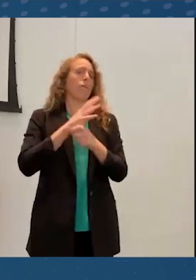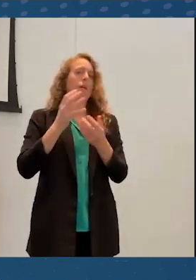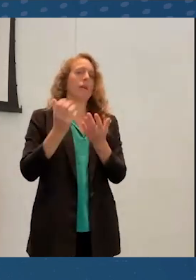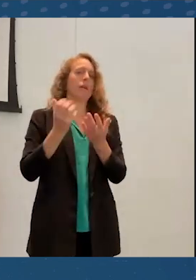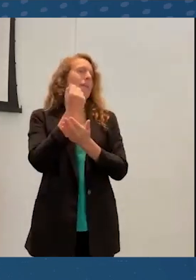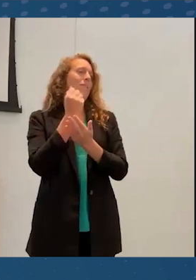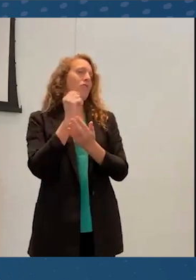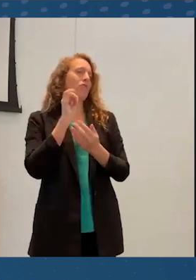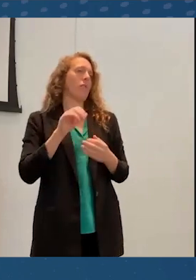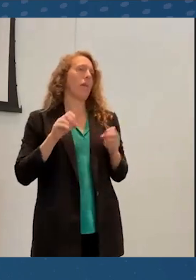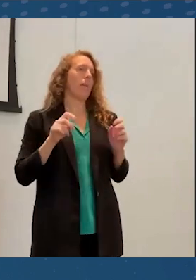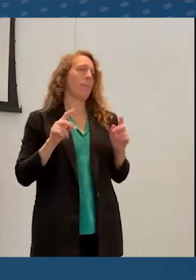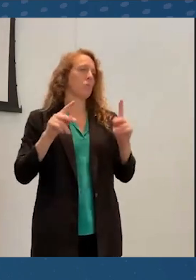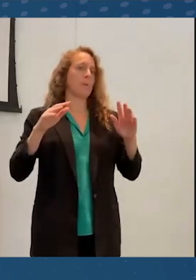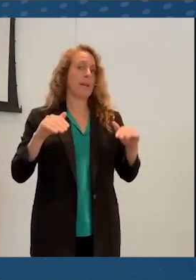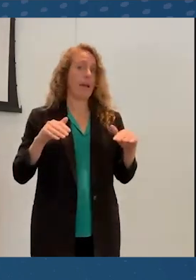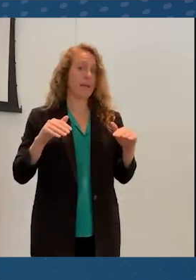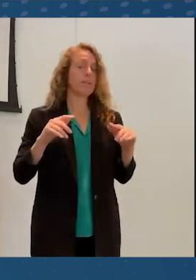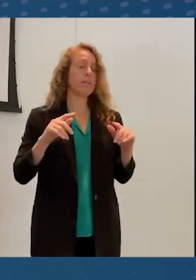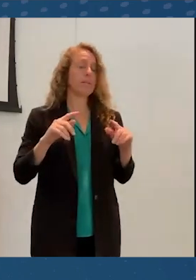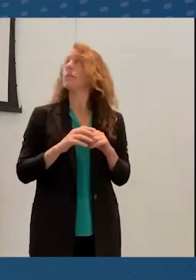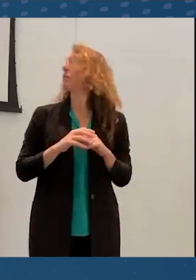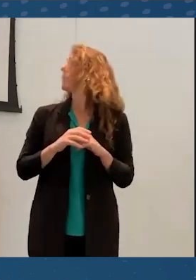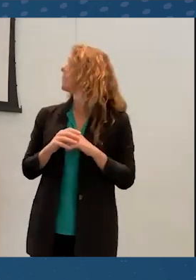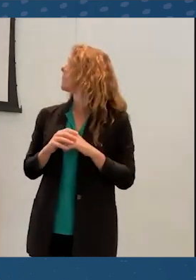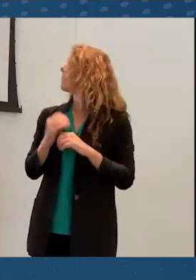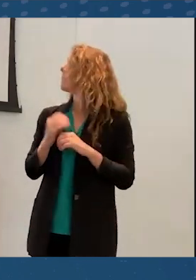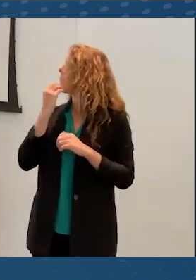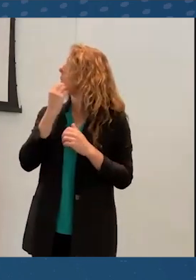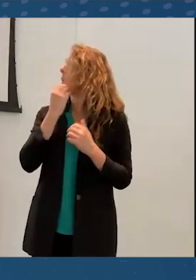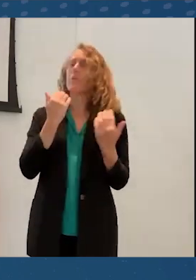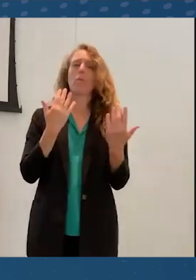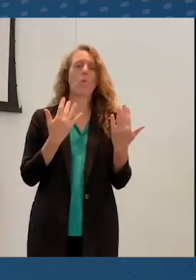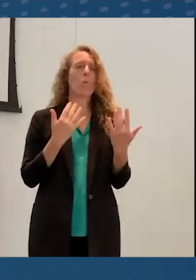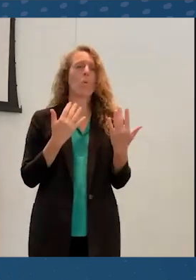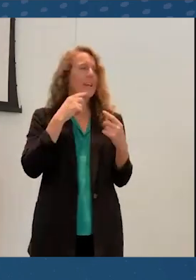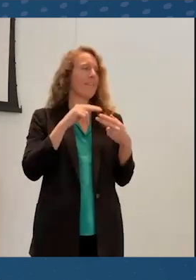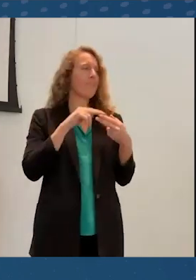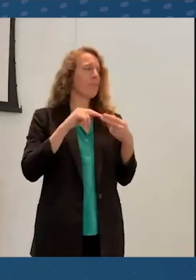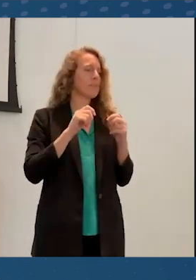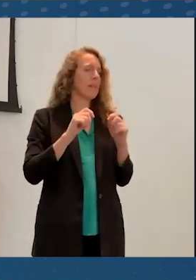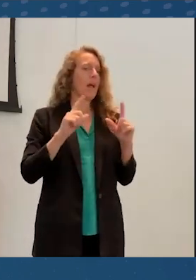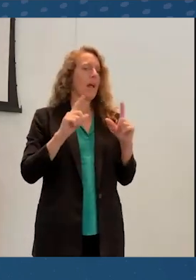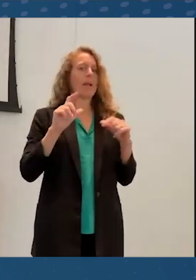So waiting for the slide lag, how can these be addressed?